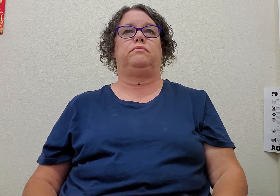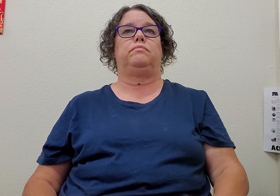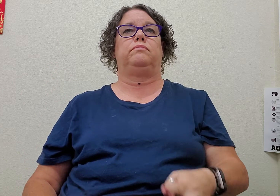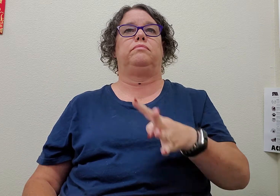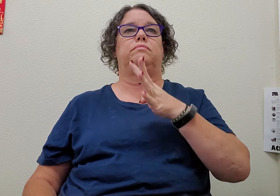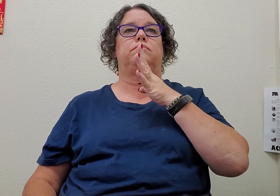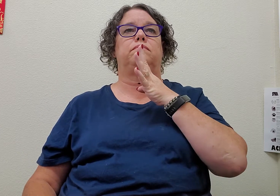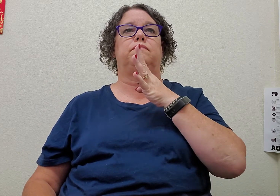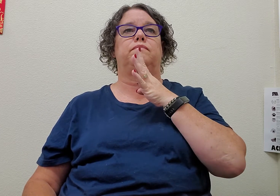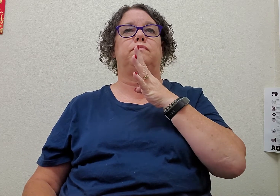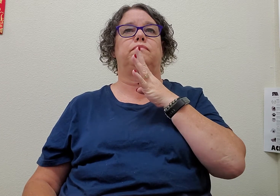to-talk